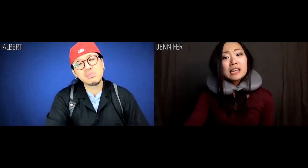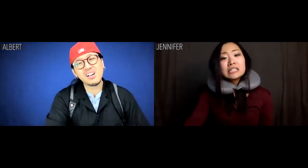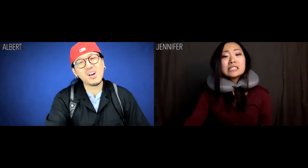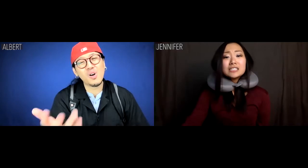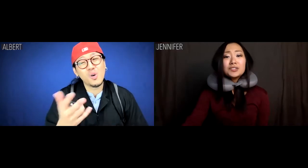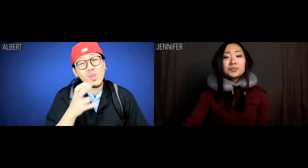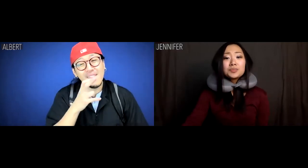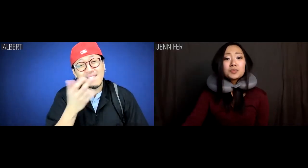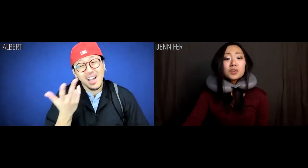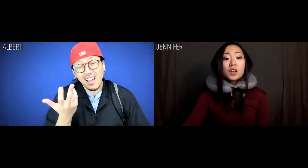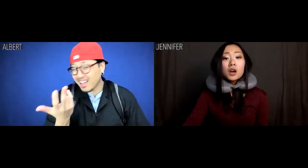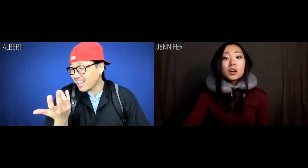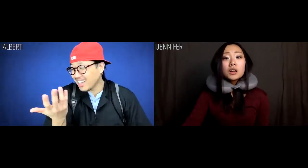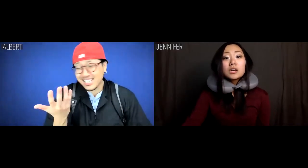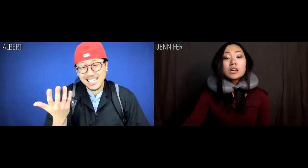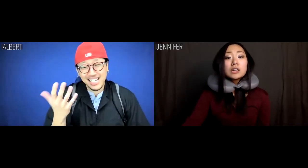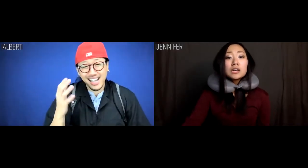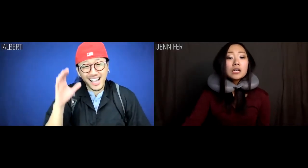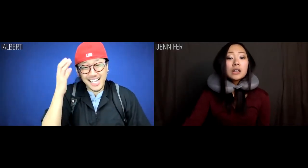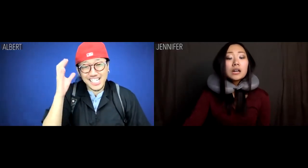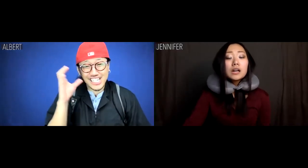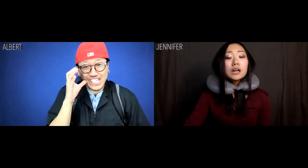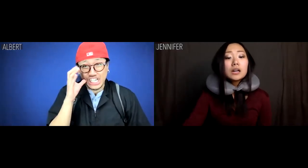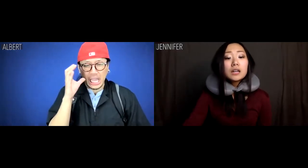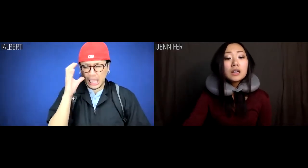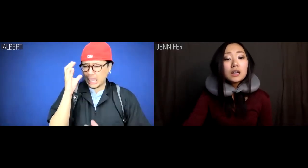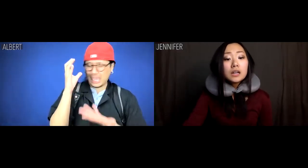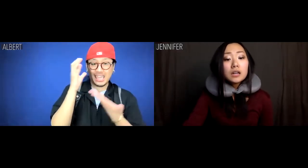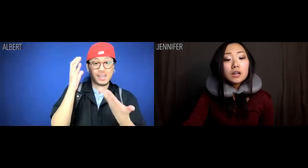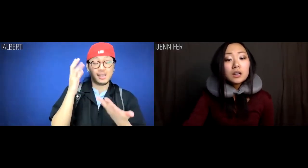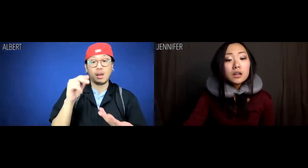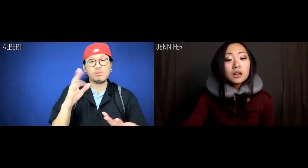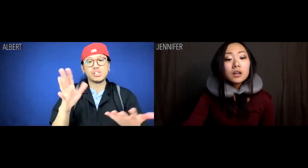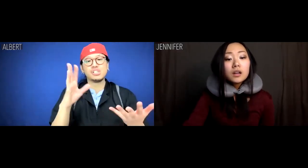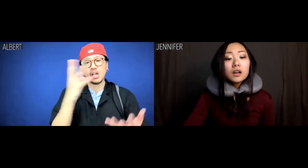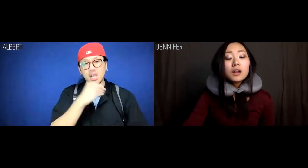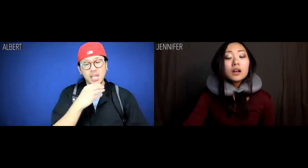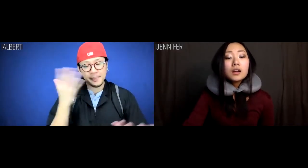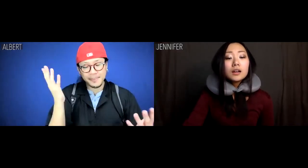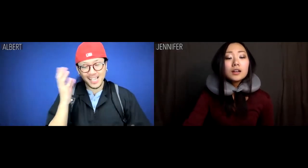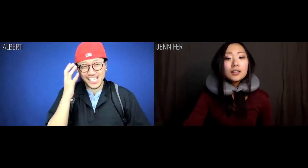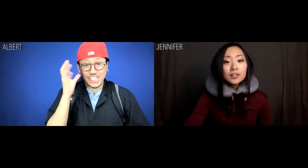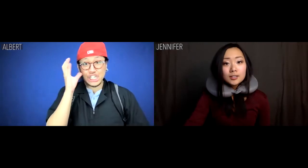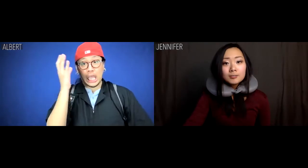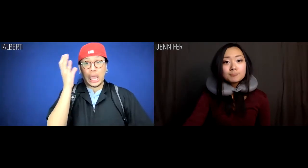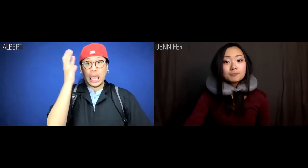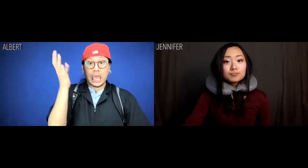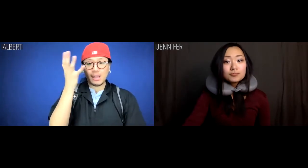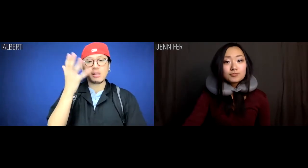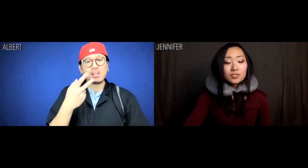Albert: Who the fuck's Cousin Chen? No, shut up about Cousin Chen.